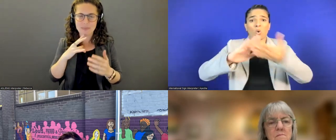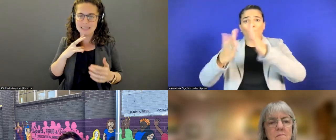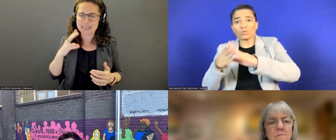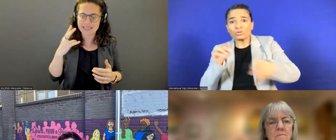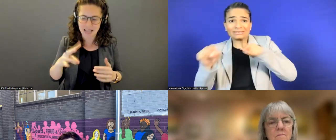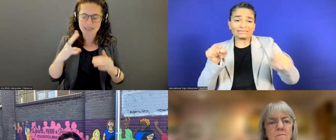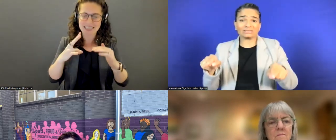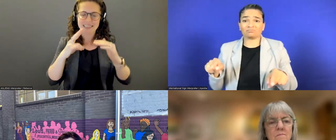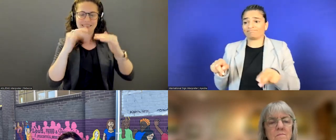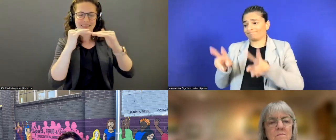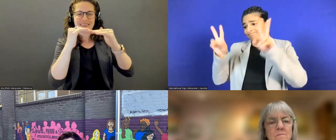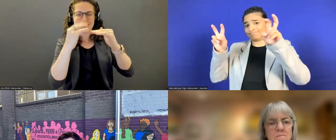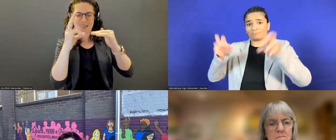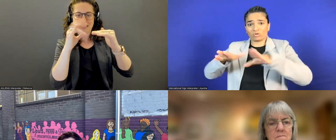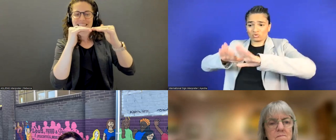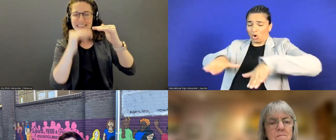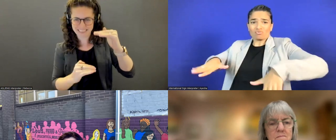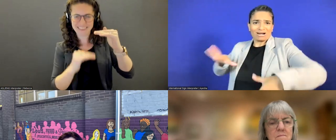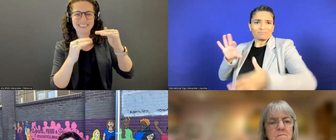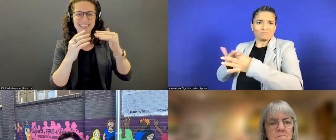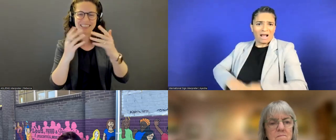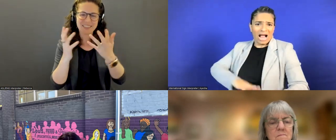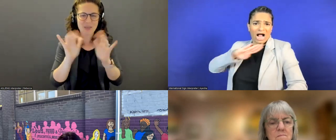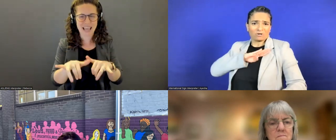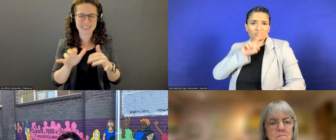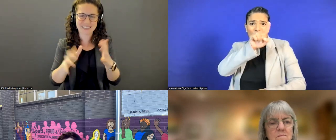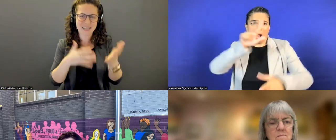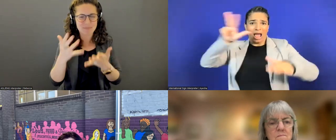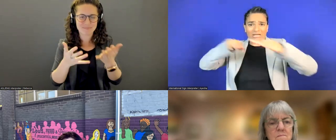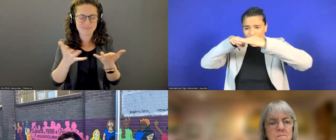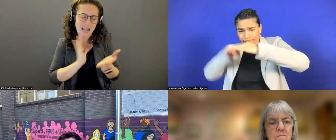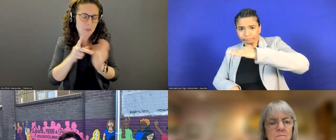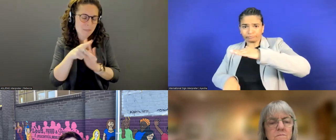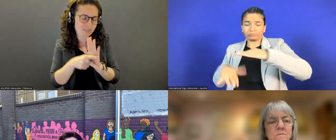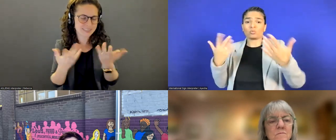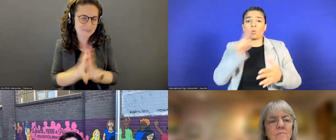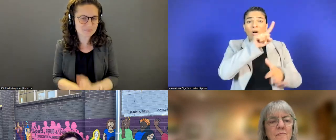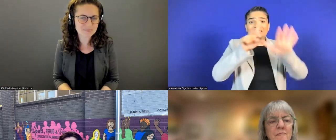So we do ask we do have that policy. Ashley Holben: Thanks, Jen.